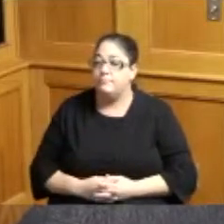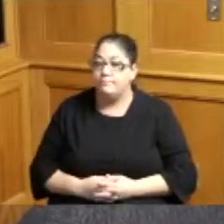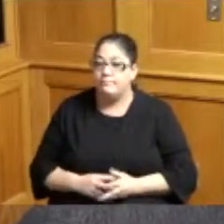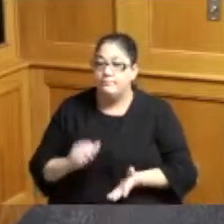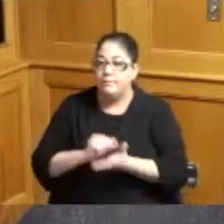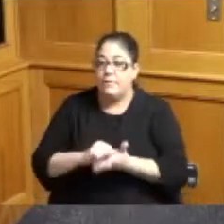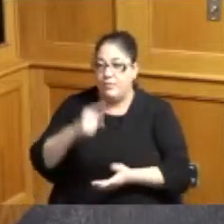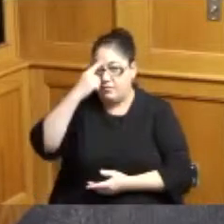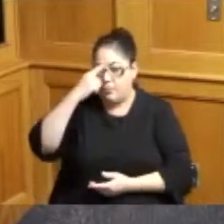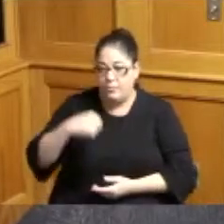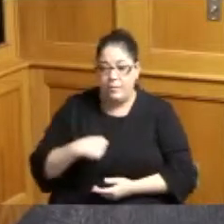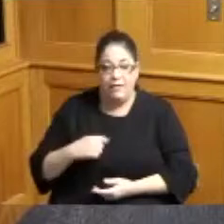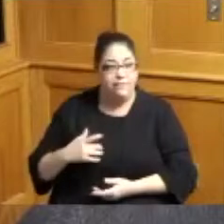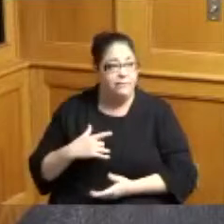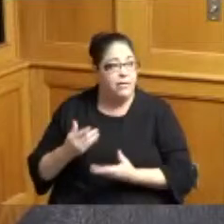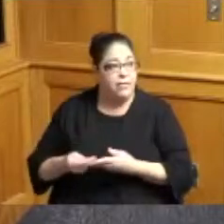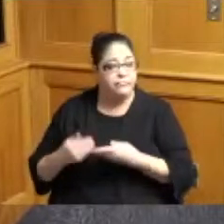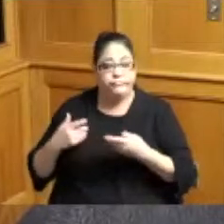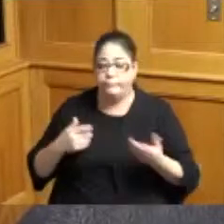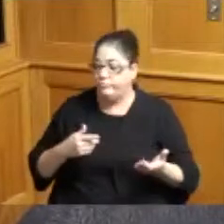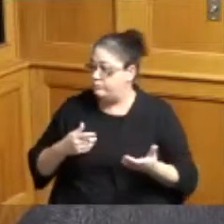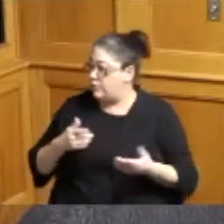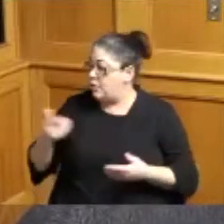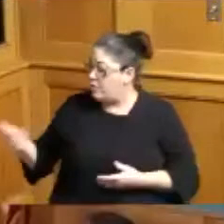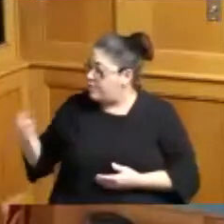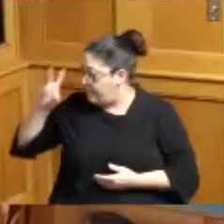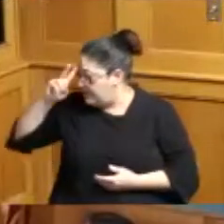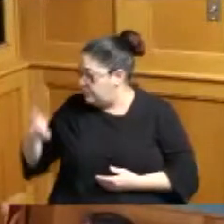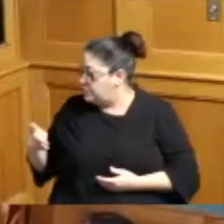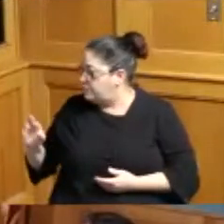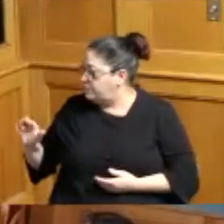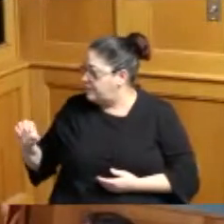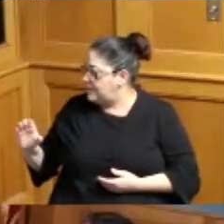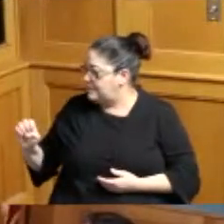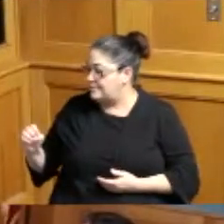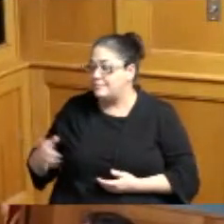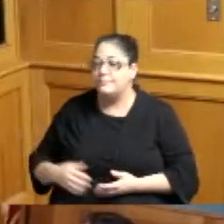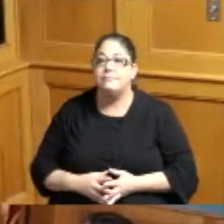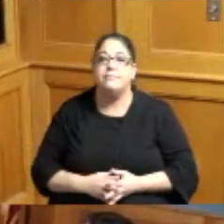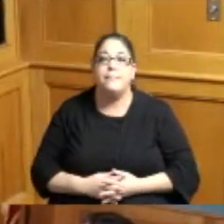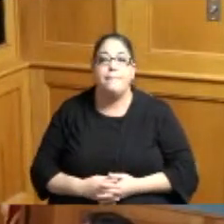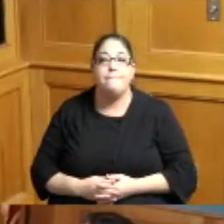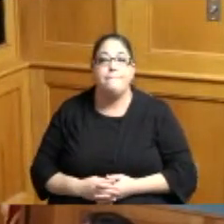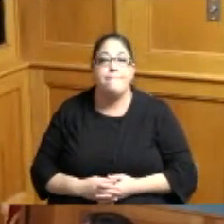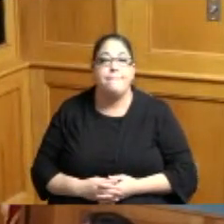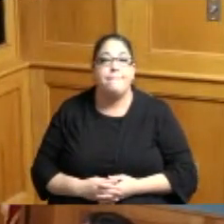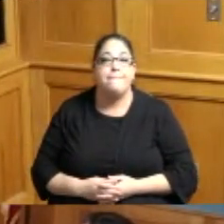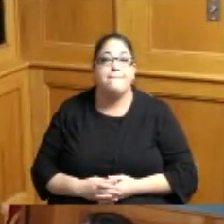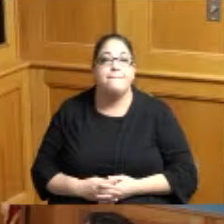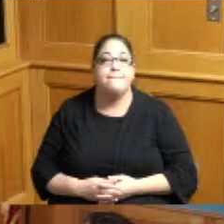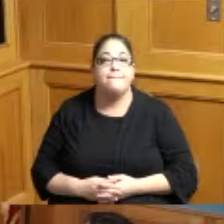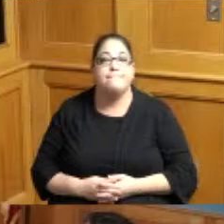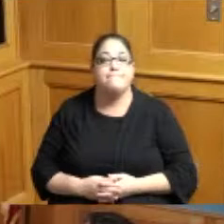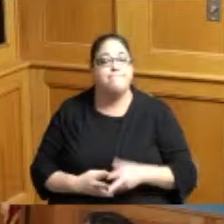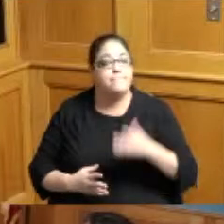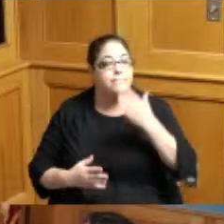I will pass it over to Commissioner Reese Vice President Reese thank you just wanted to highlight